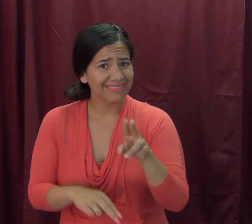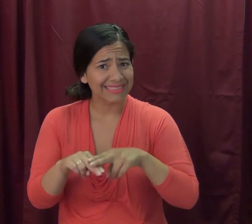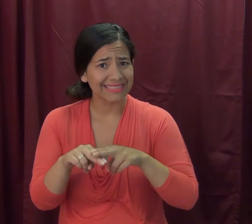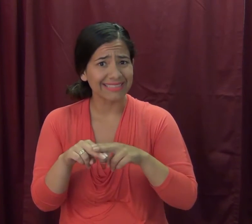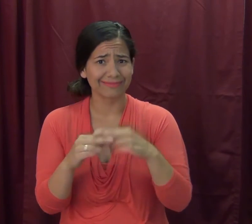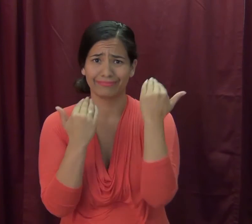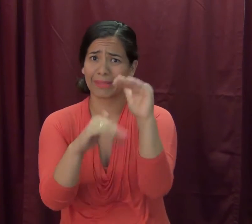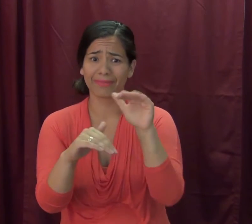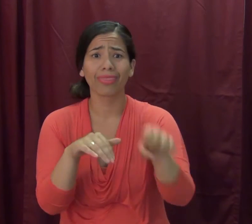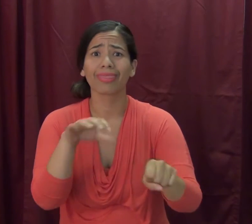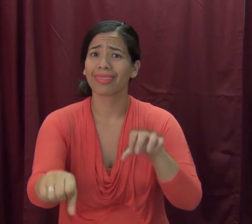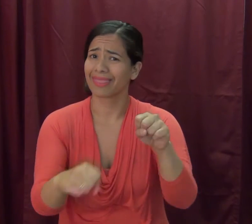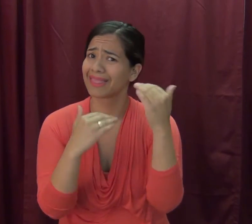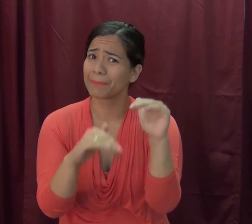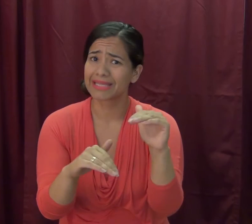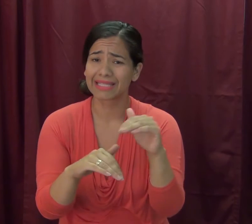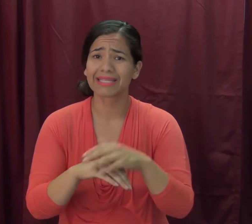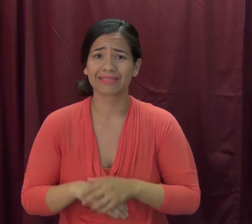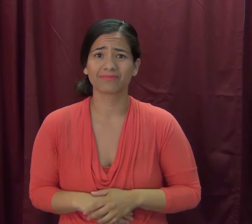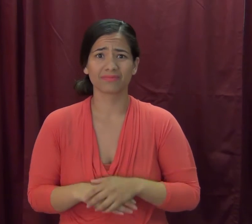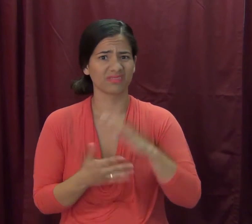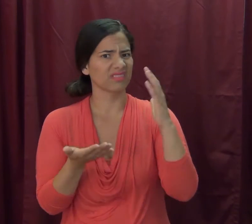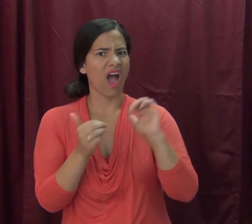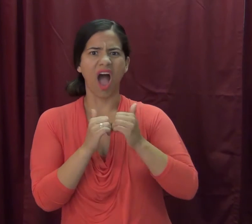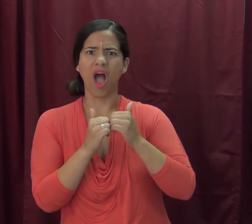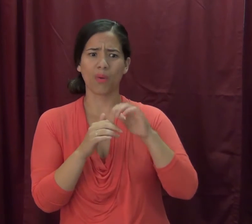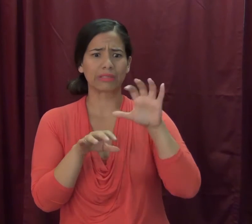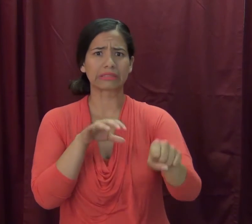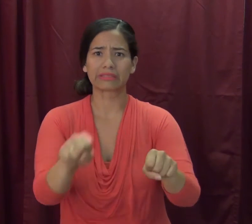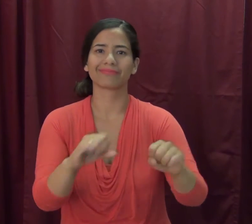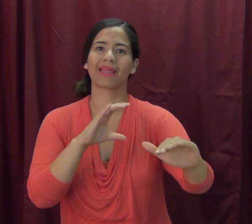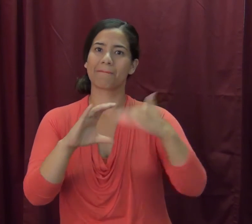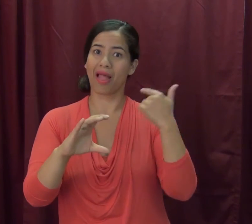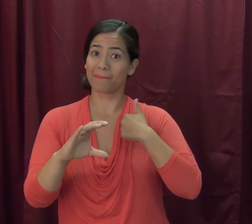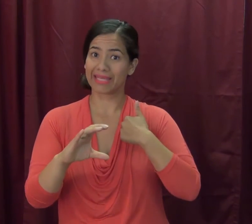Seats are limited, please RSVP your seats by emailing me at